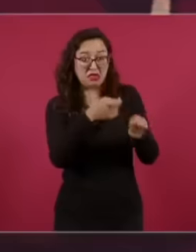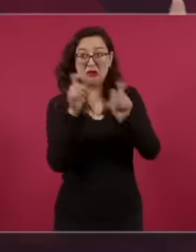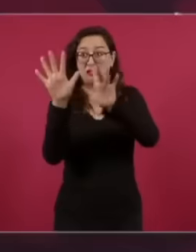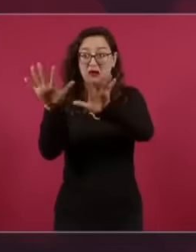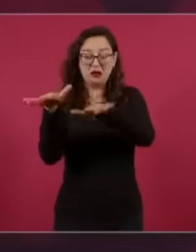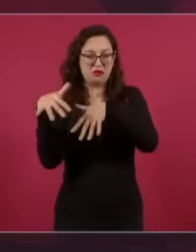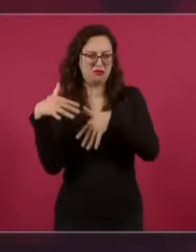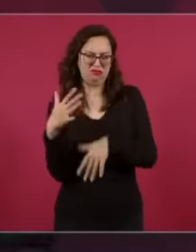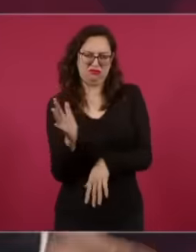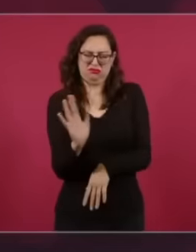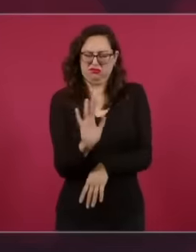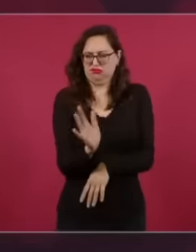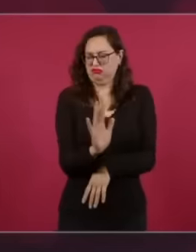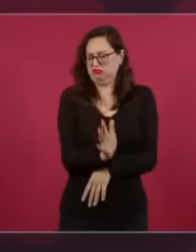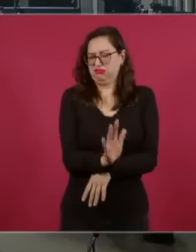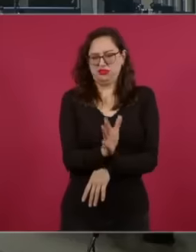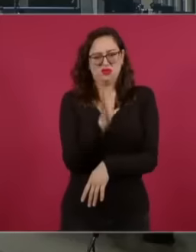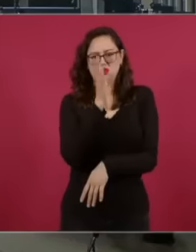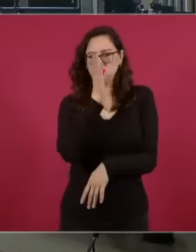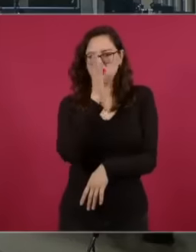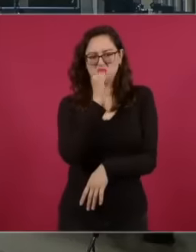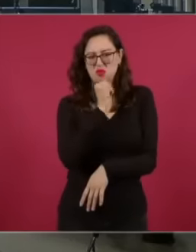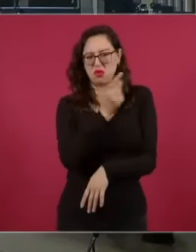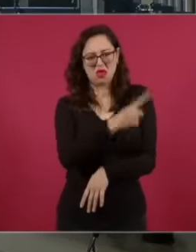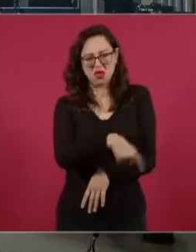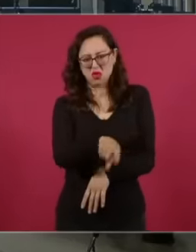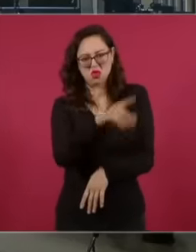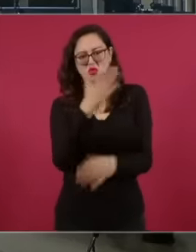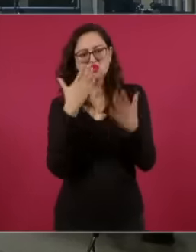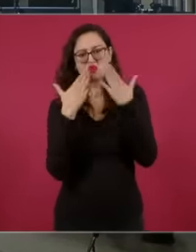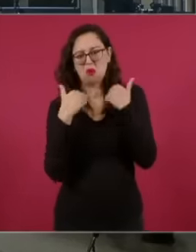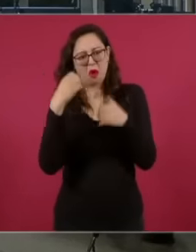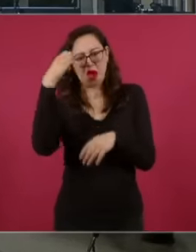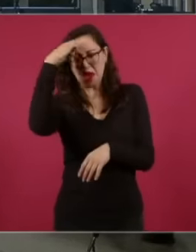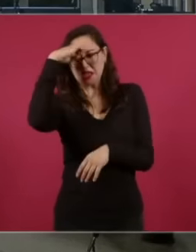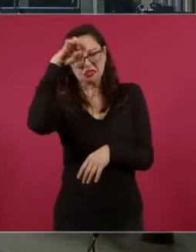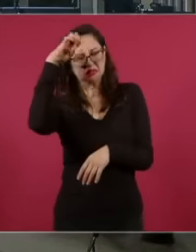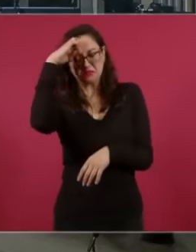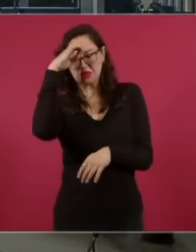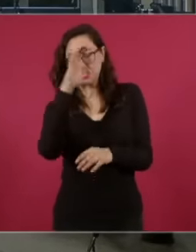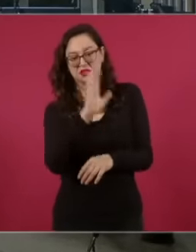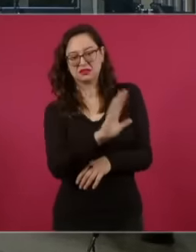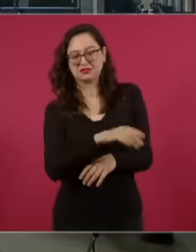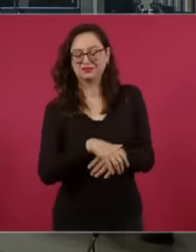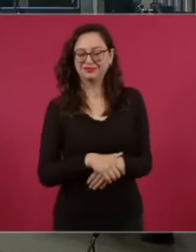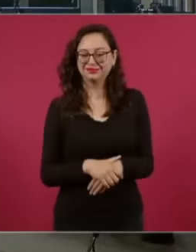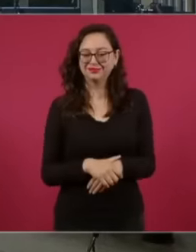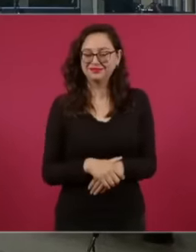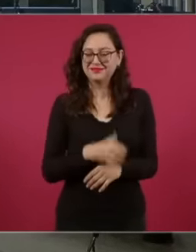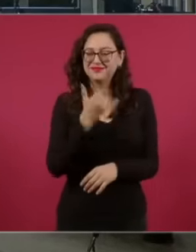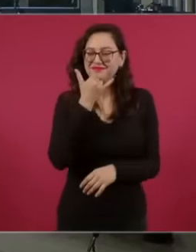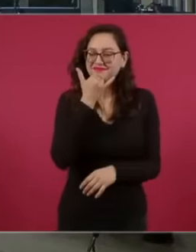parliamentary practice. If the Chamber of Deputies is supposed